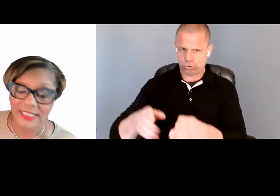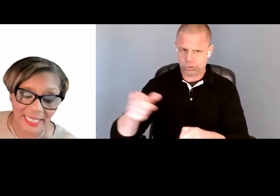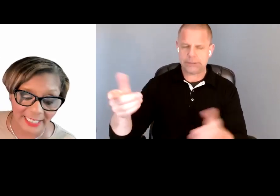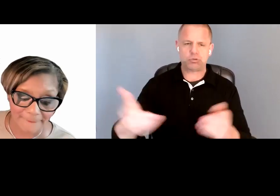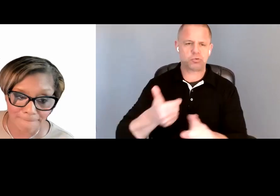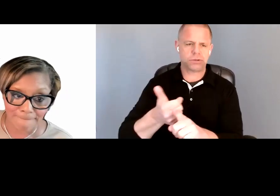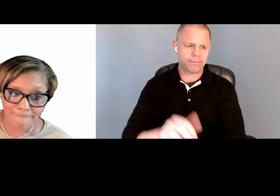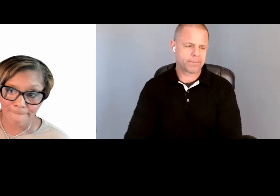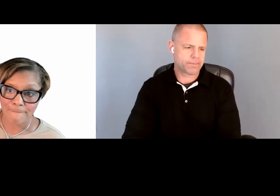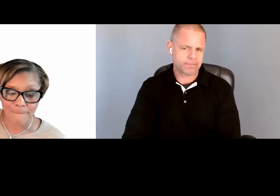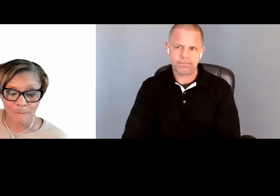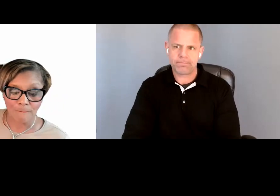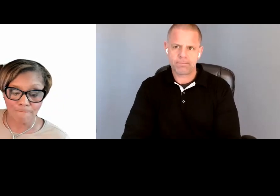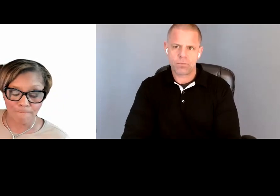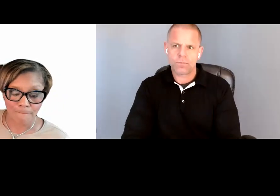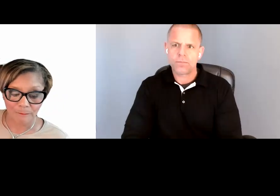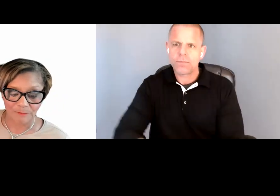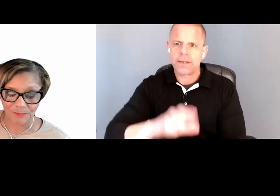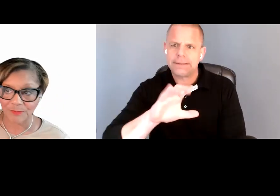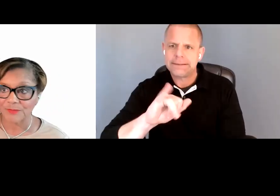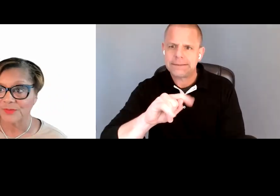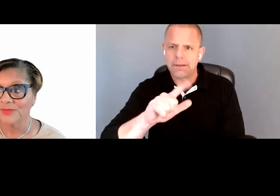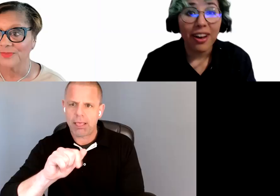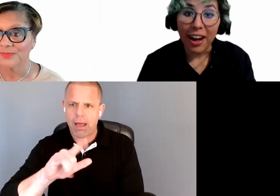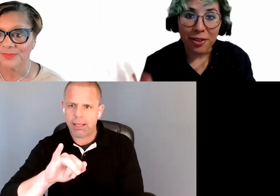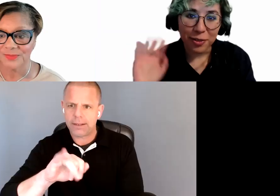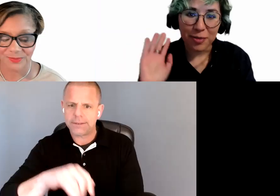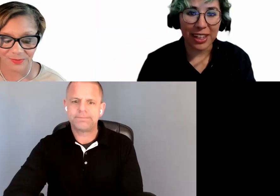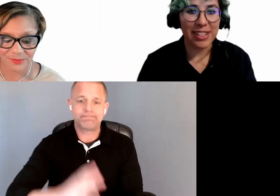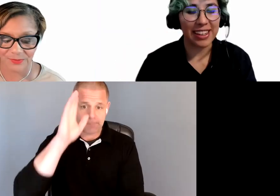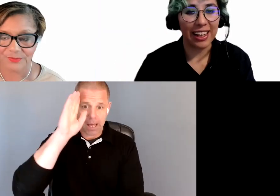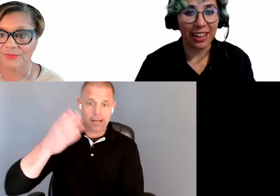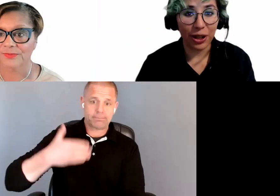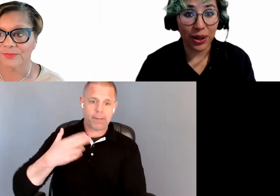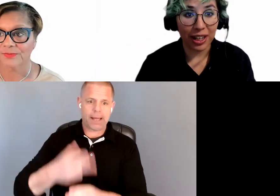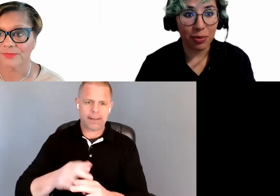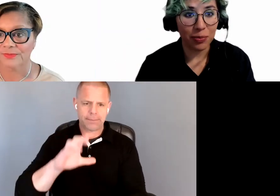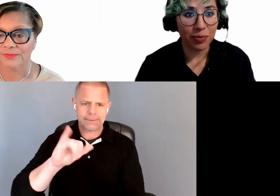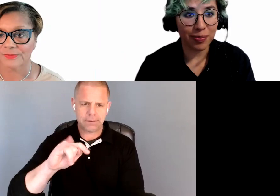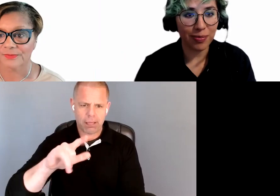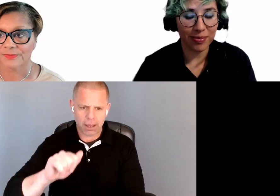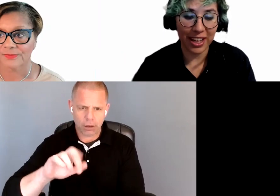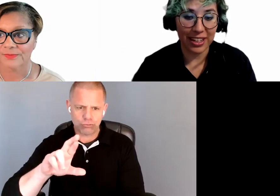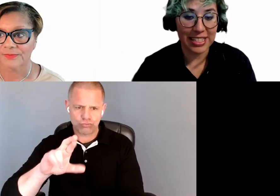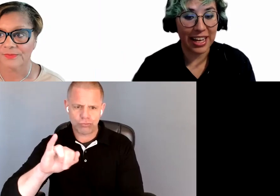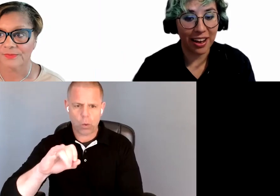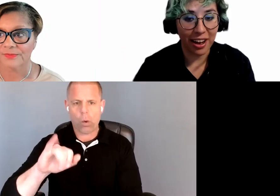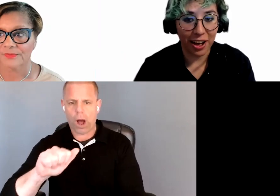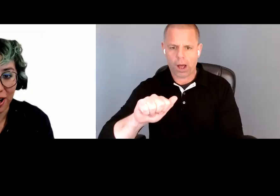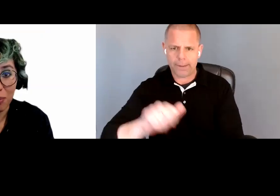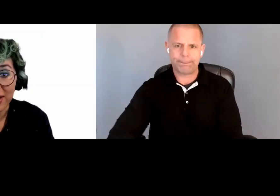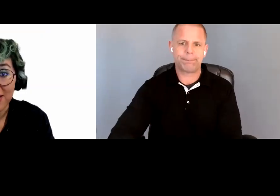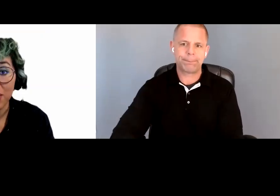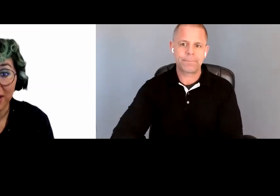Hi. Thank you. My name is Citlali Rioja. I am an accessibility